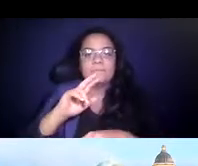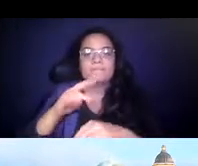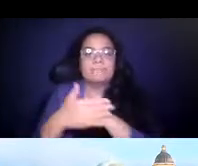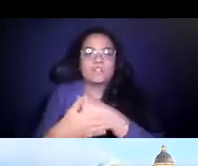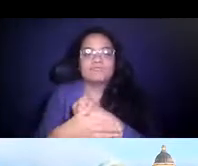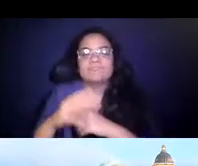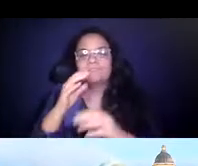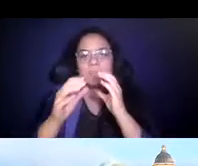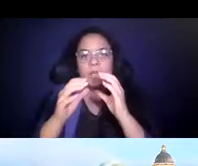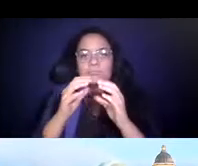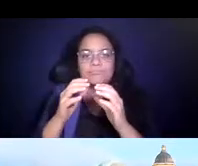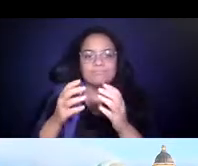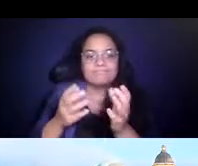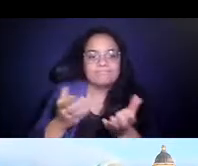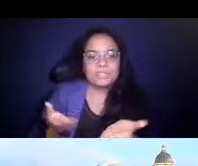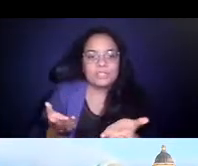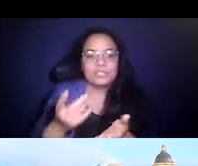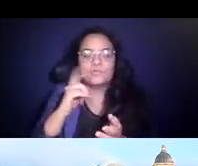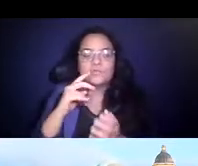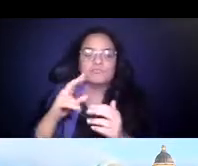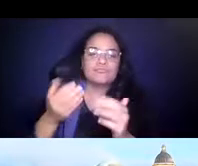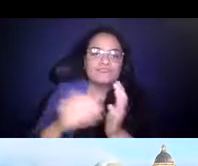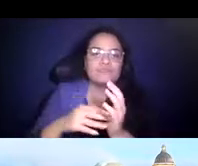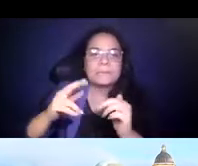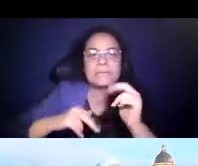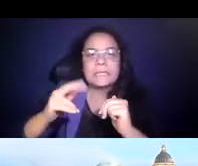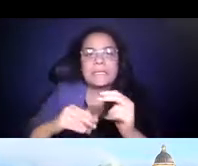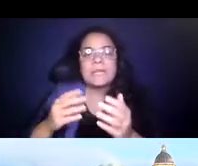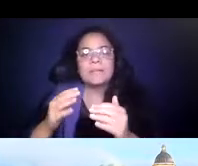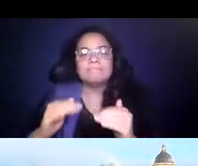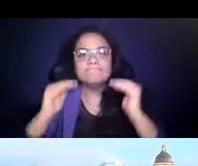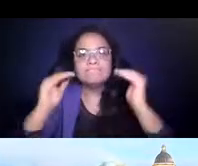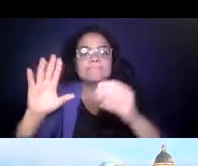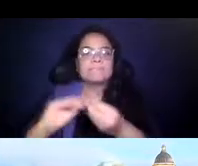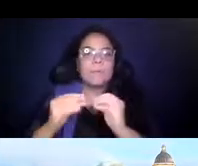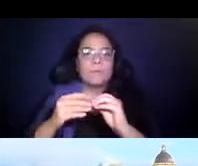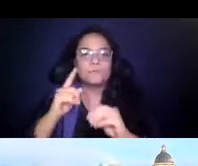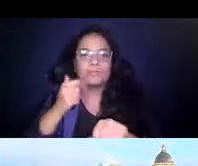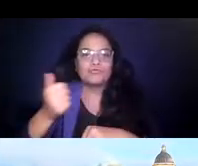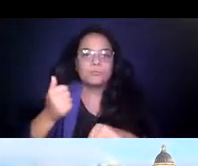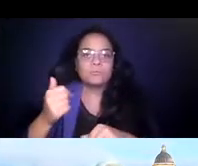how transit agencies renew and enhance 14:24:16 their ridership and for hosting this first of three listening sessions.